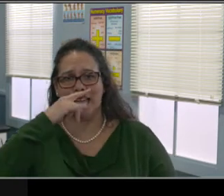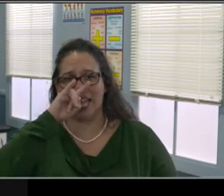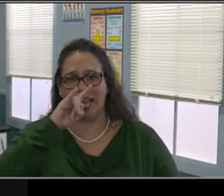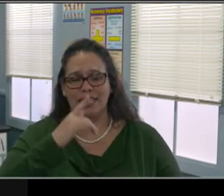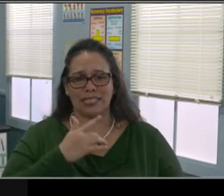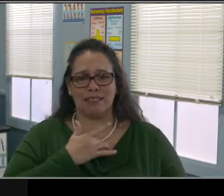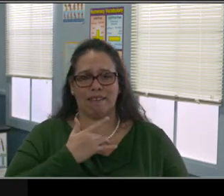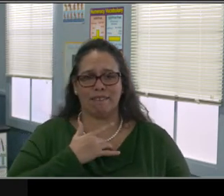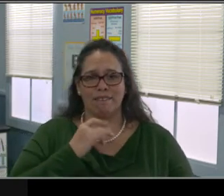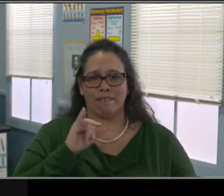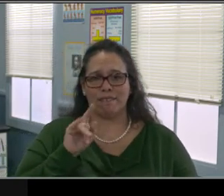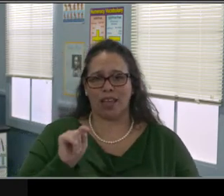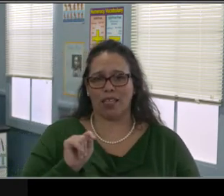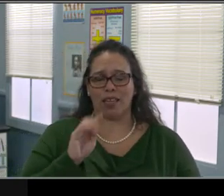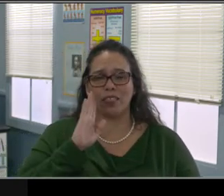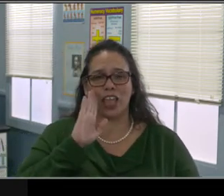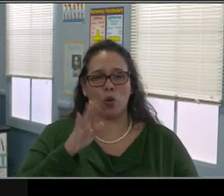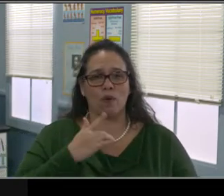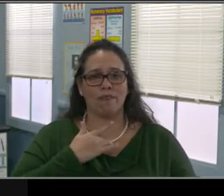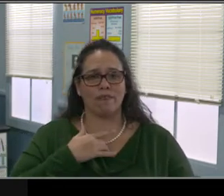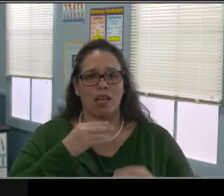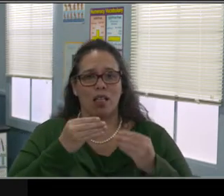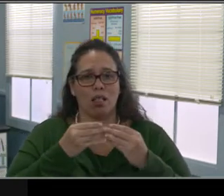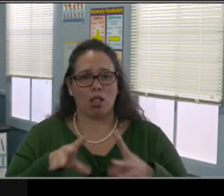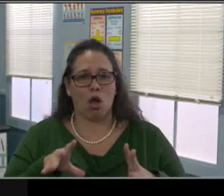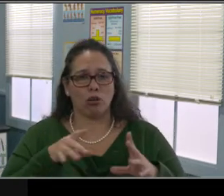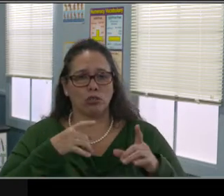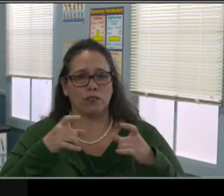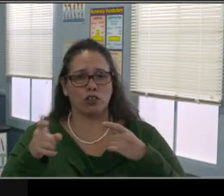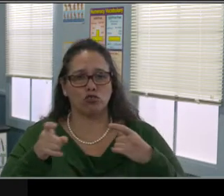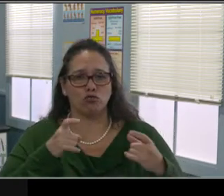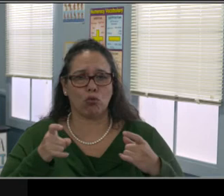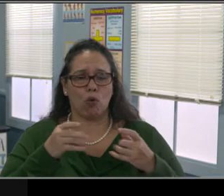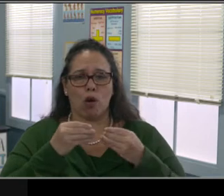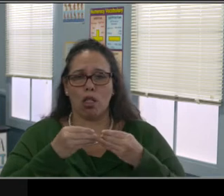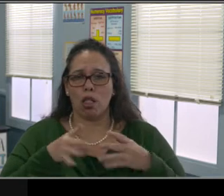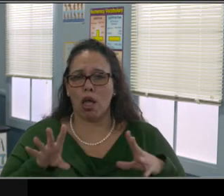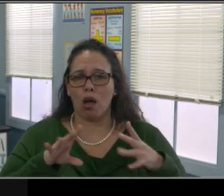We've got to provide a quiet and calm workspace.